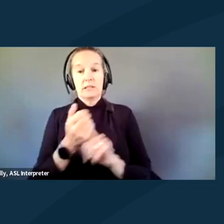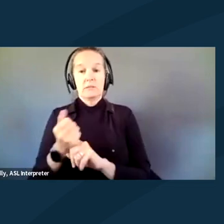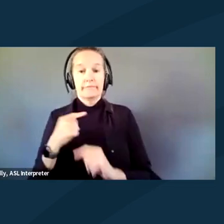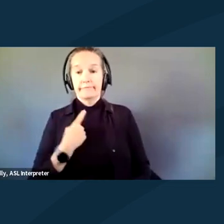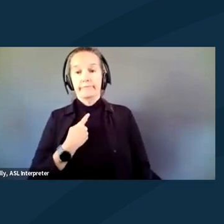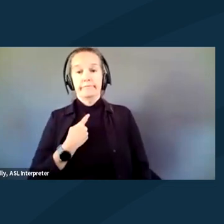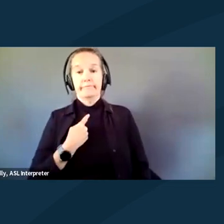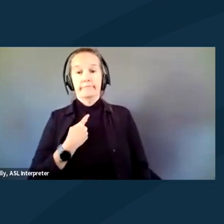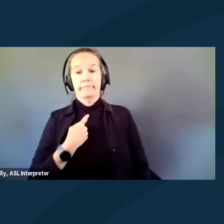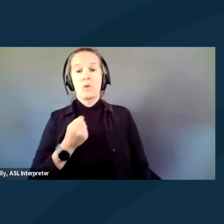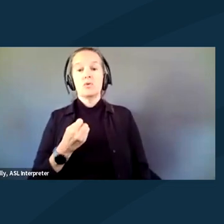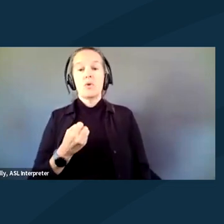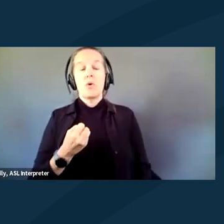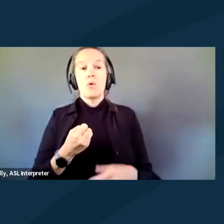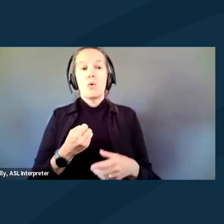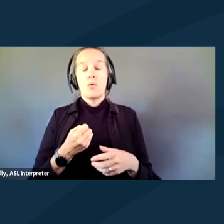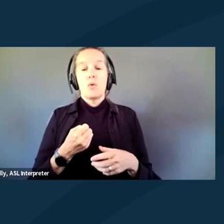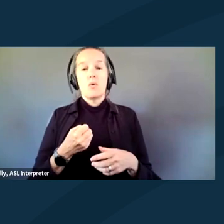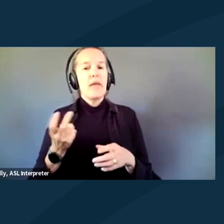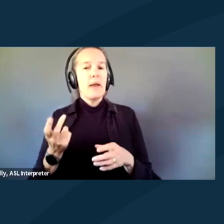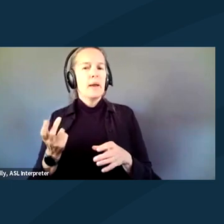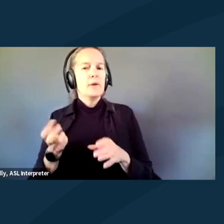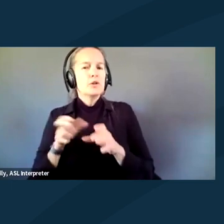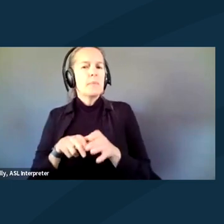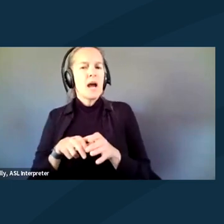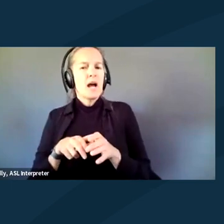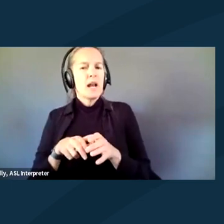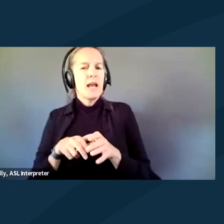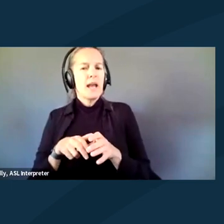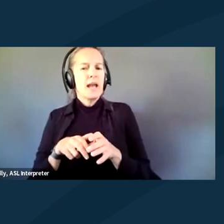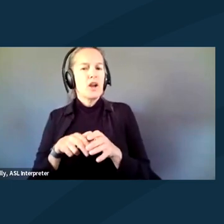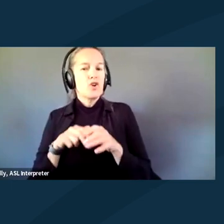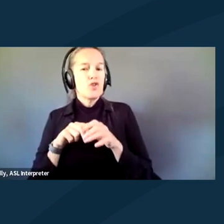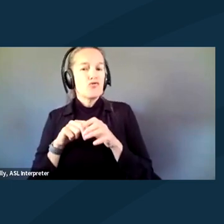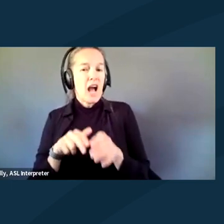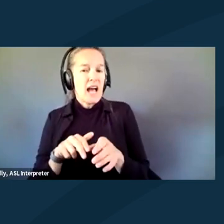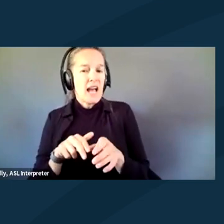And so they took me on a little ride similar to what they tried to what they did